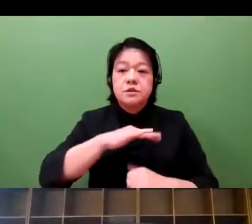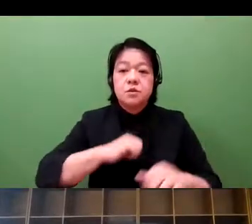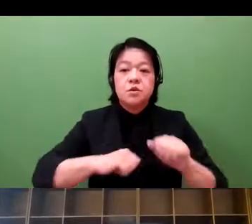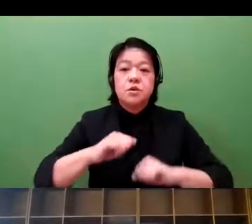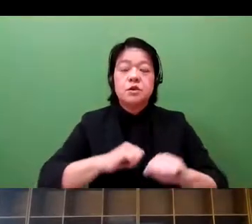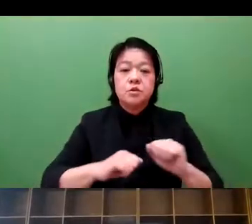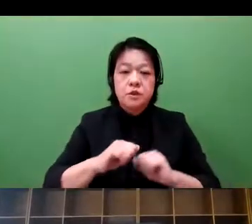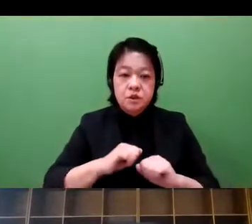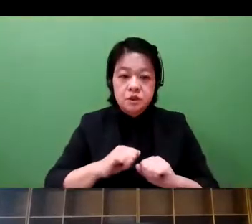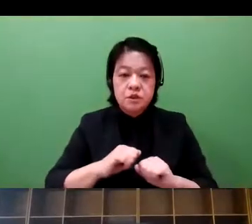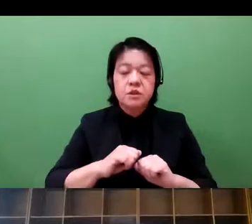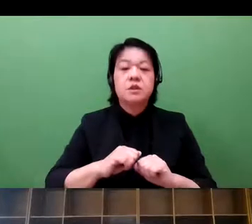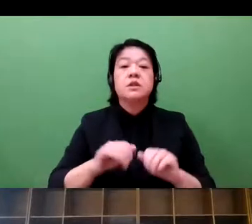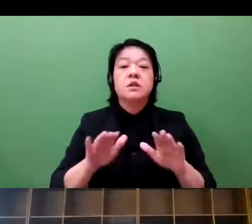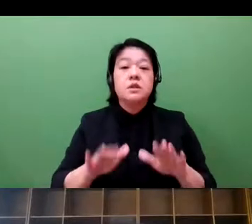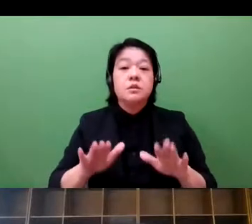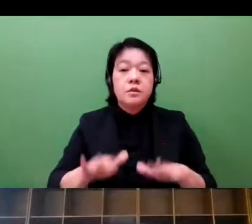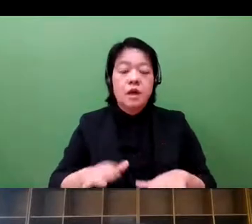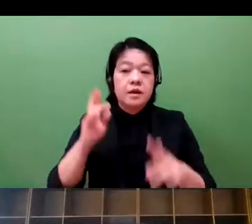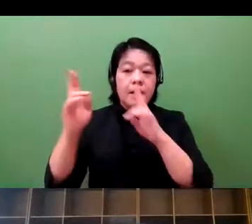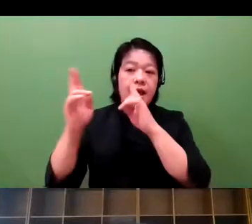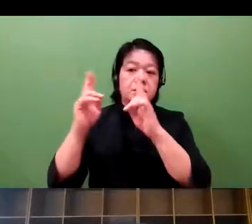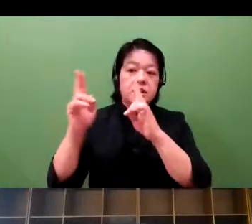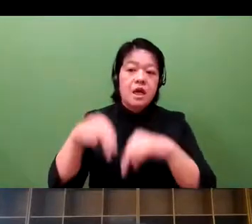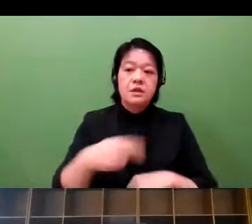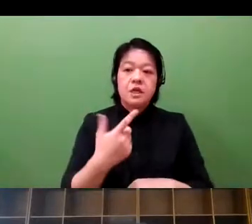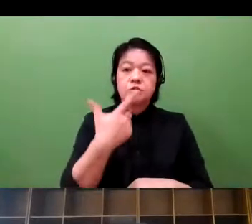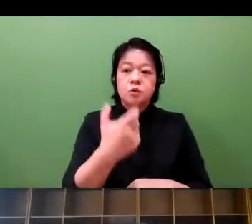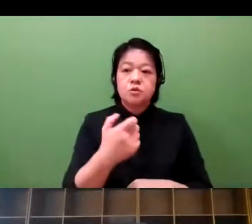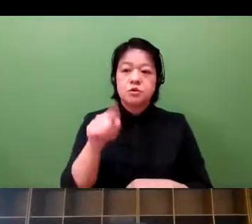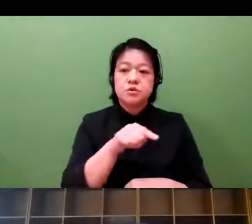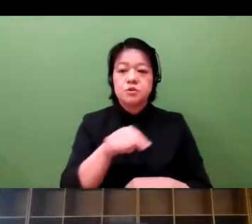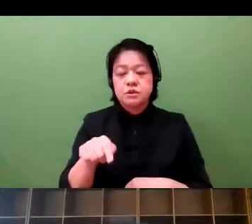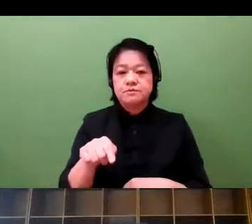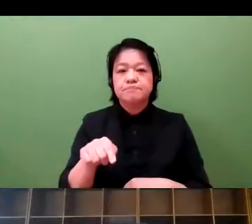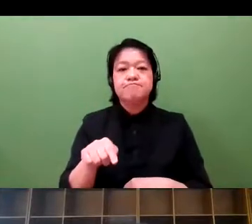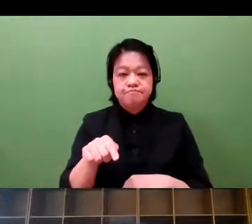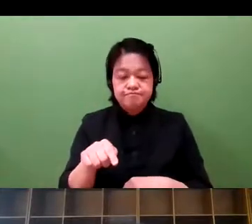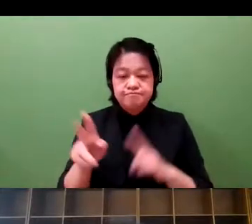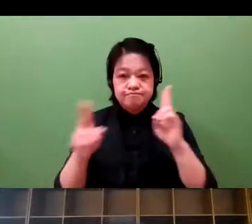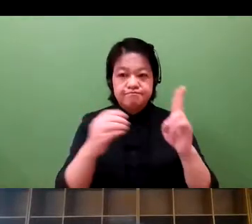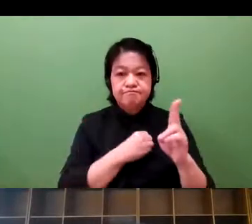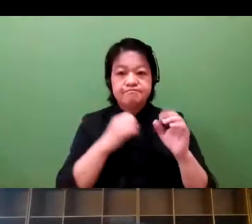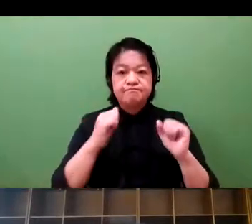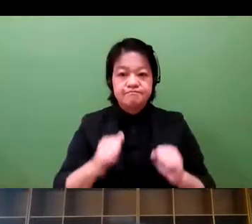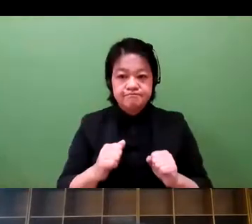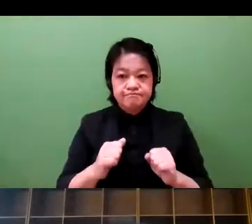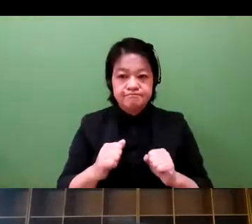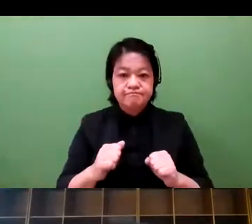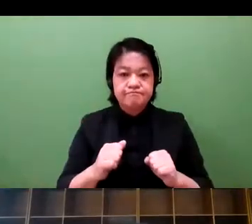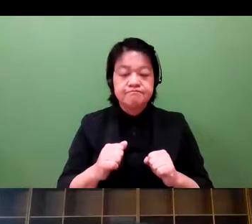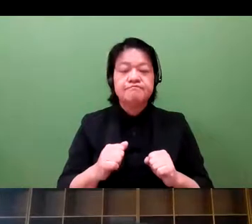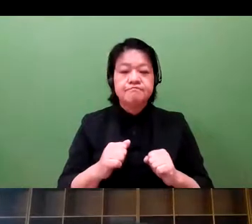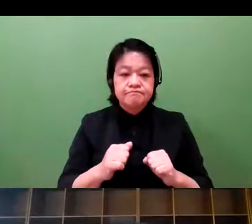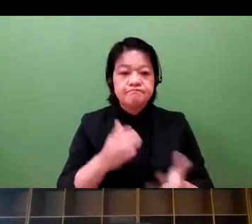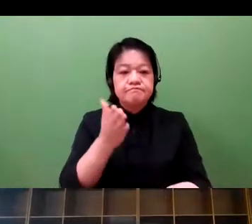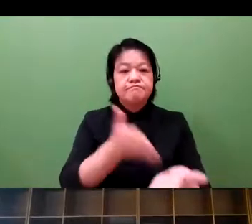So what we do, as I said at the outset, we have 260 employees in our company.